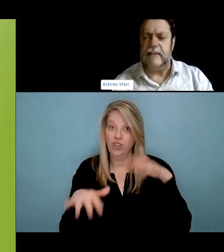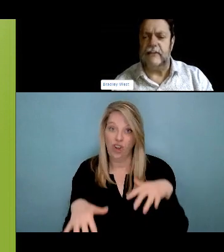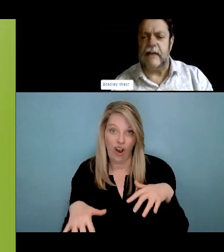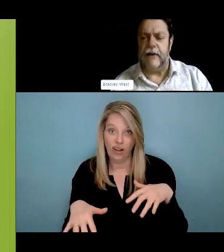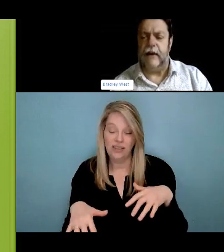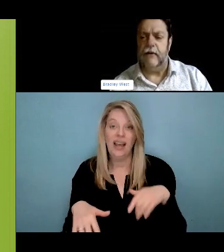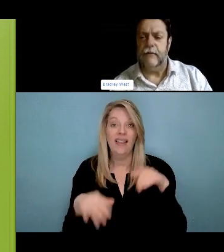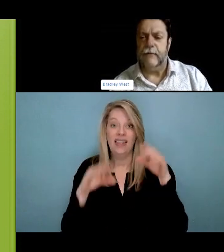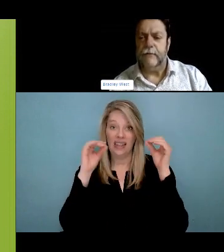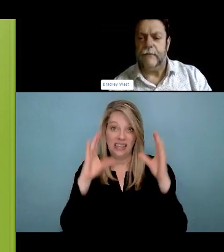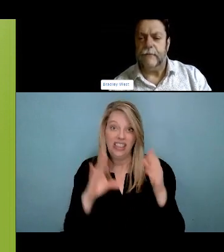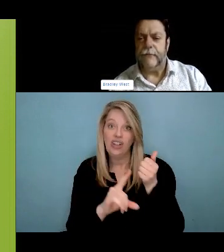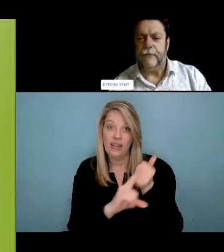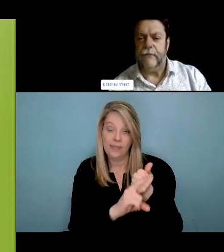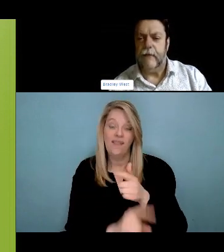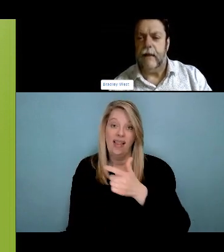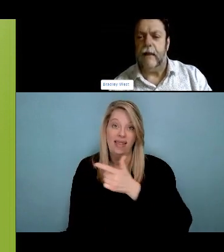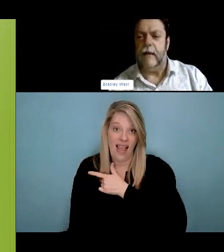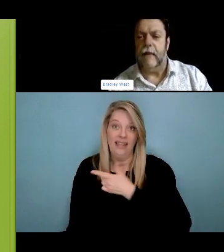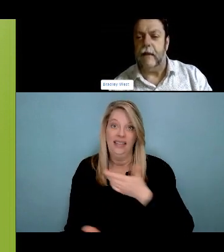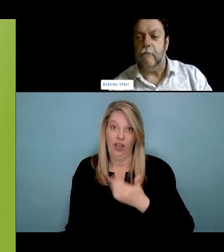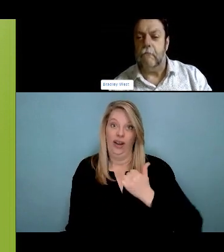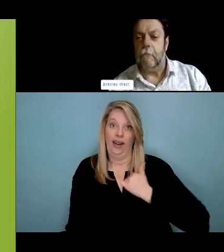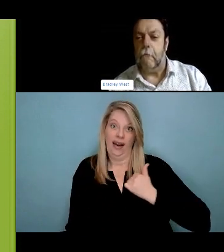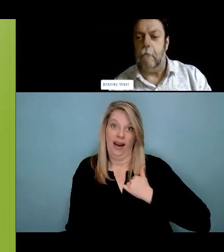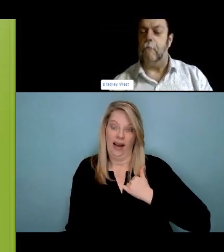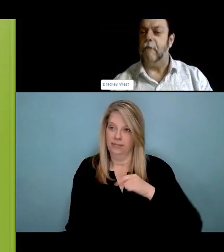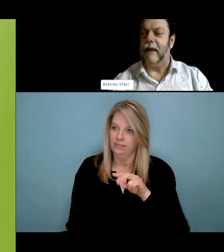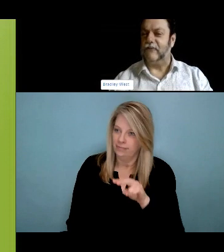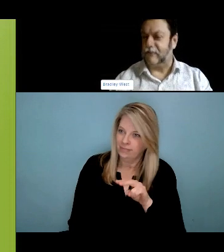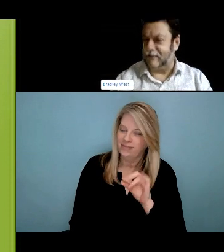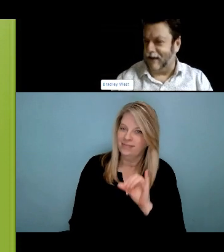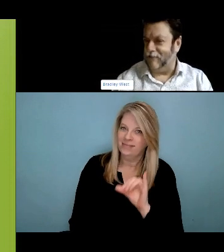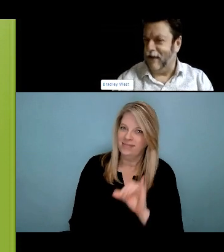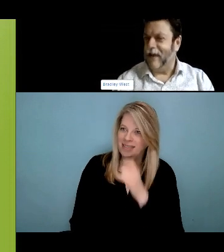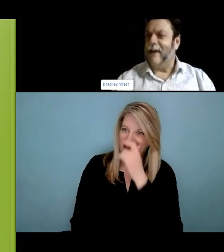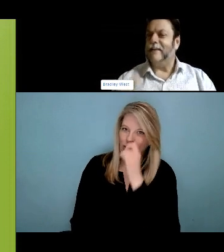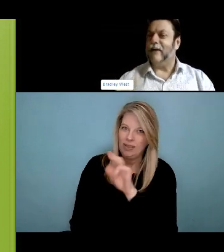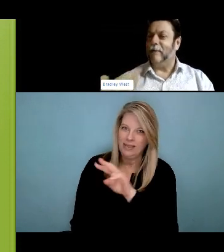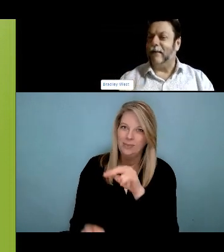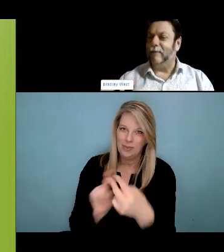has gone on in their day. To bring them to this point. Have they eaten today?